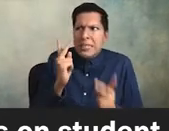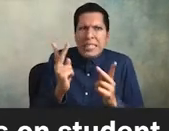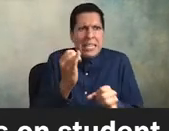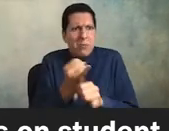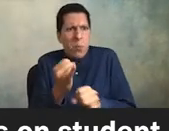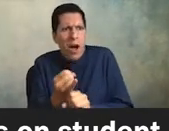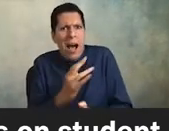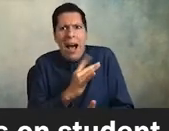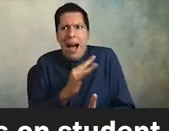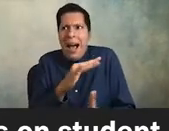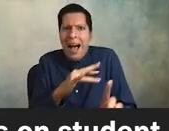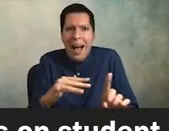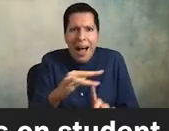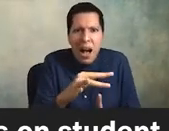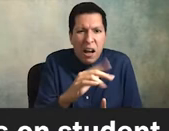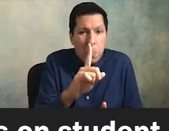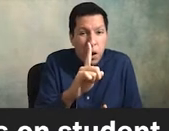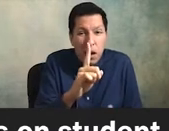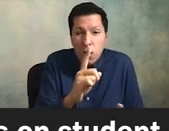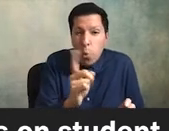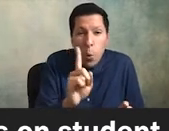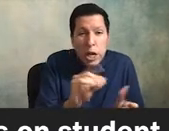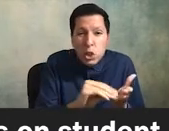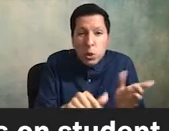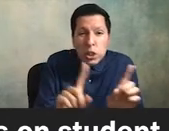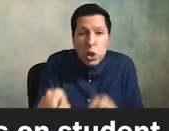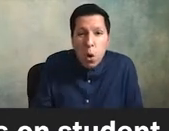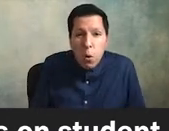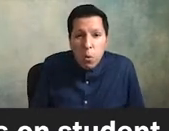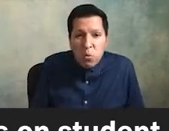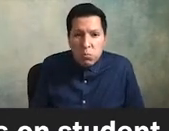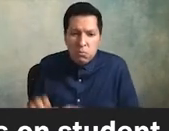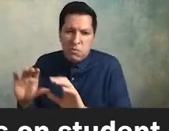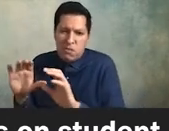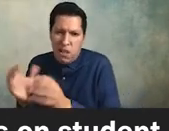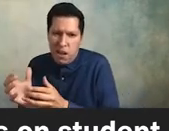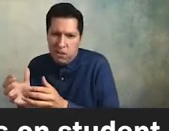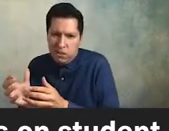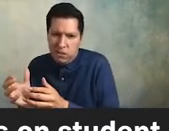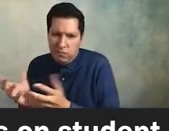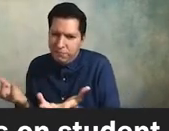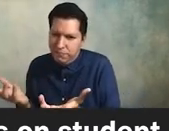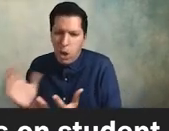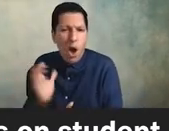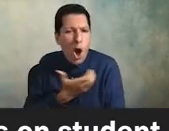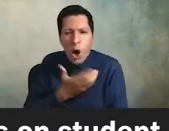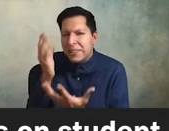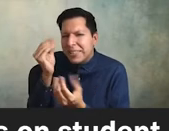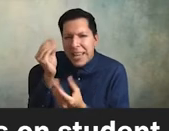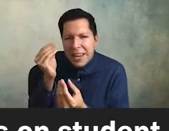but the one place that every student has to go is class our data from our campus racial climate